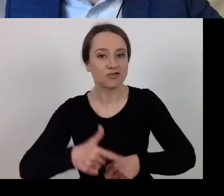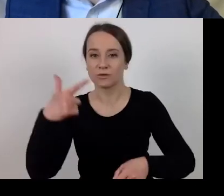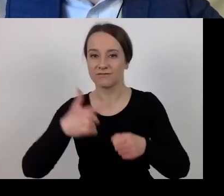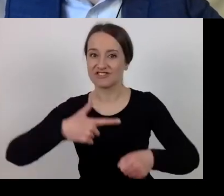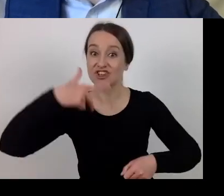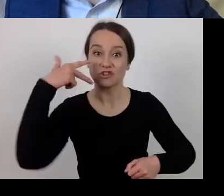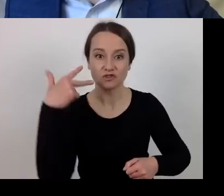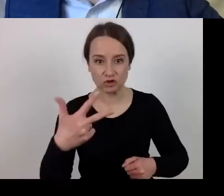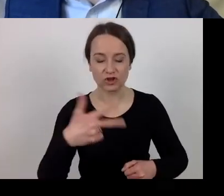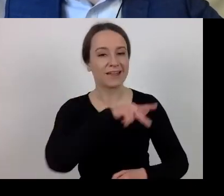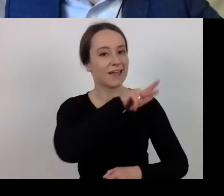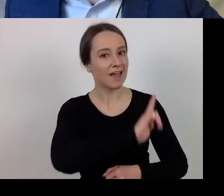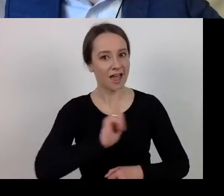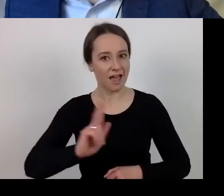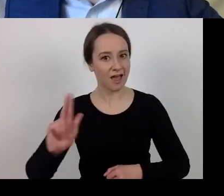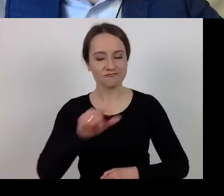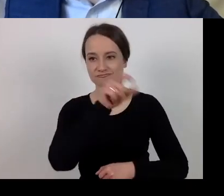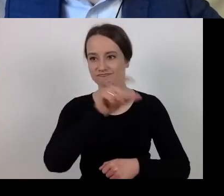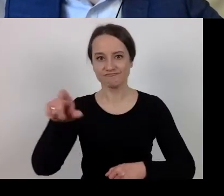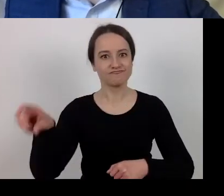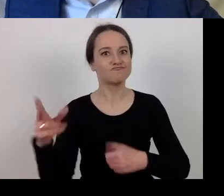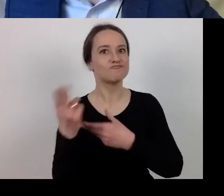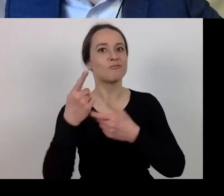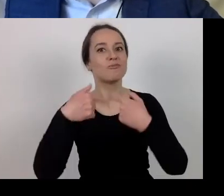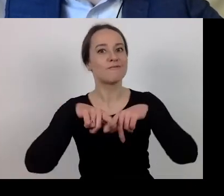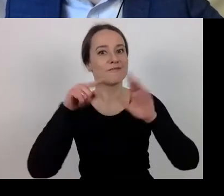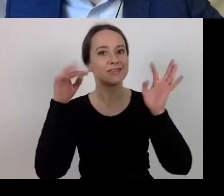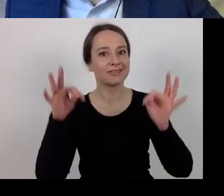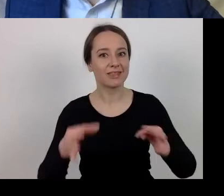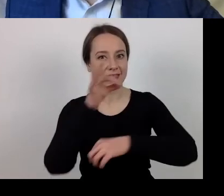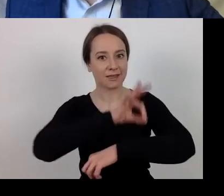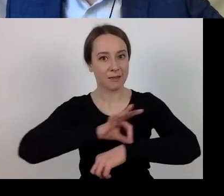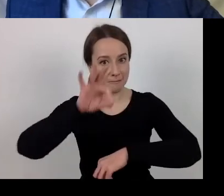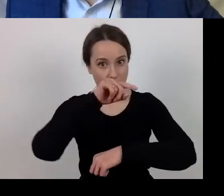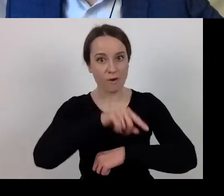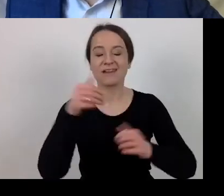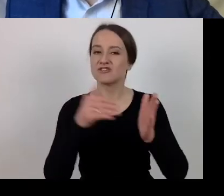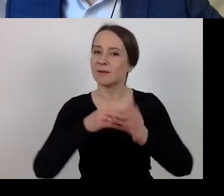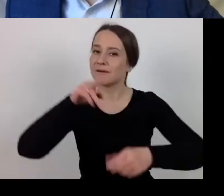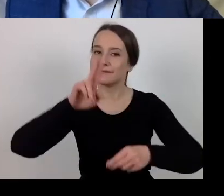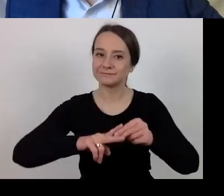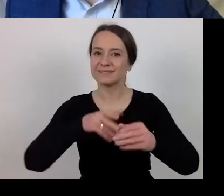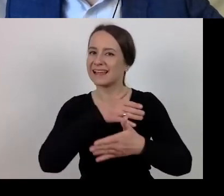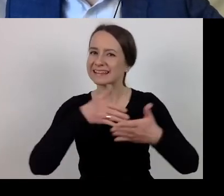Every beneficiary who is implementing the project must keep in mind the cut-off date.